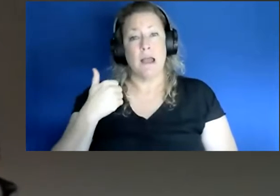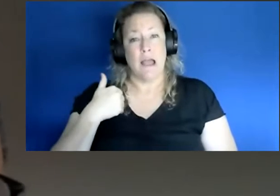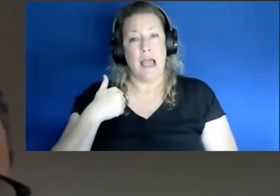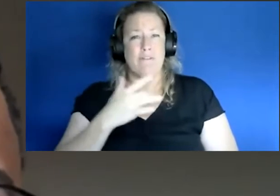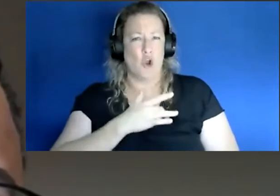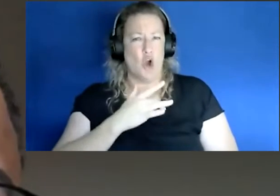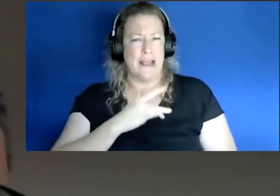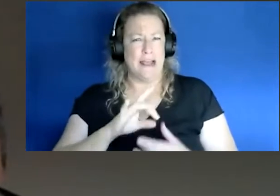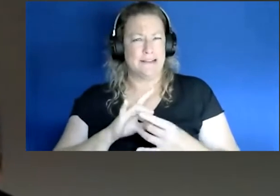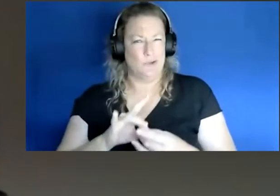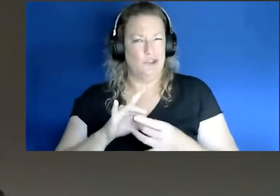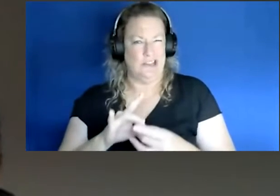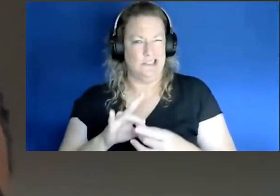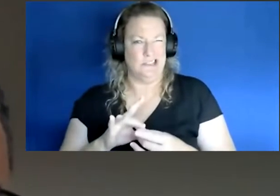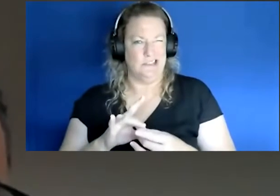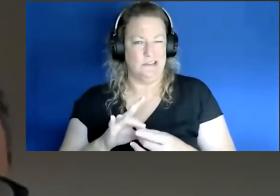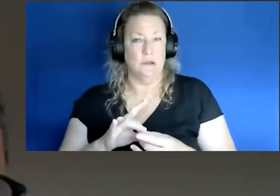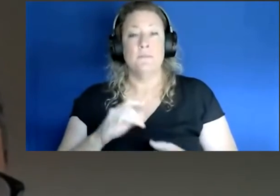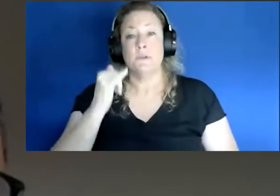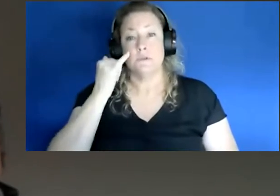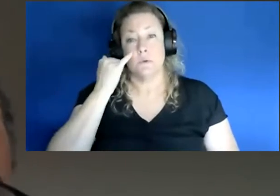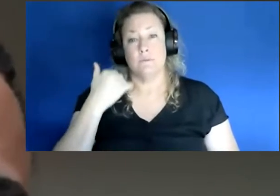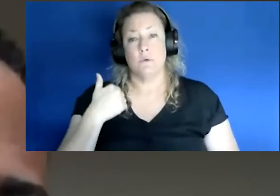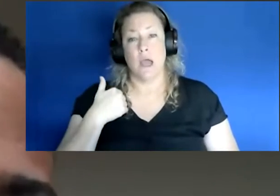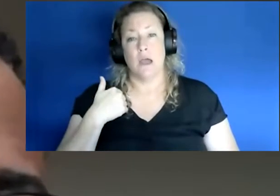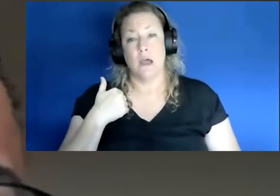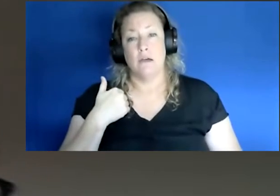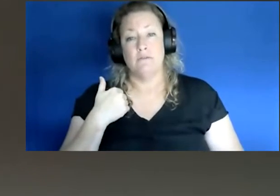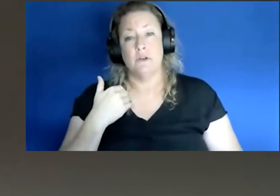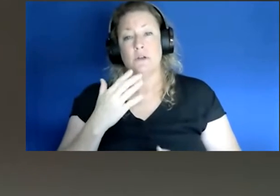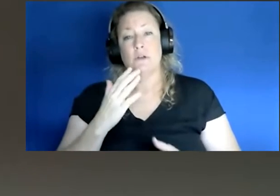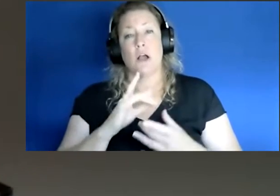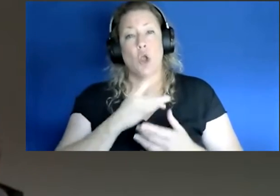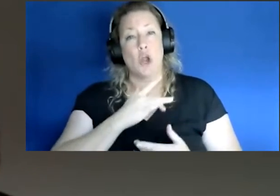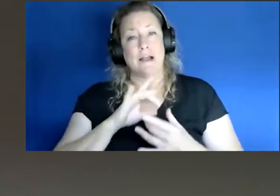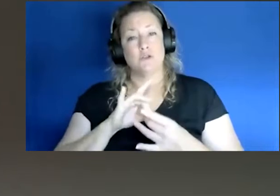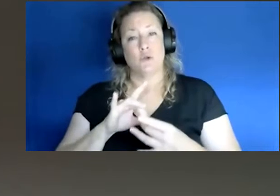associations. So if you do have, I do have certain cardiac associations, if you do have other issues,